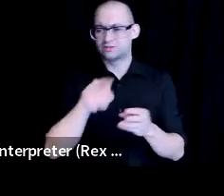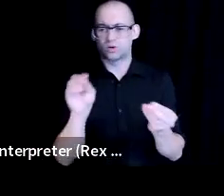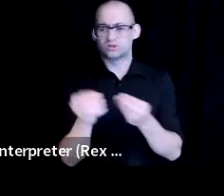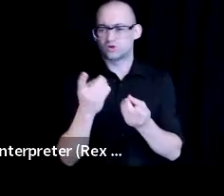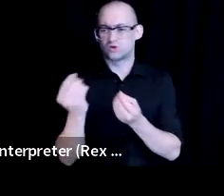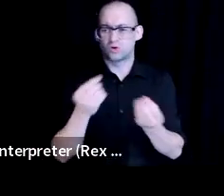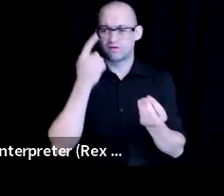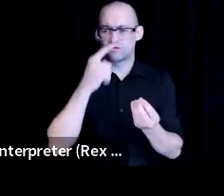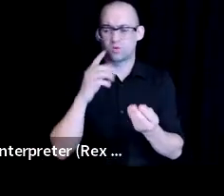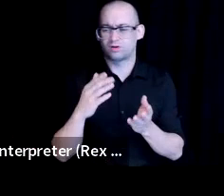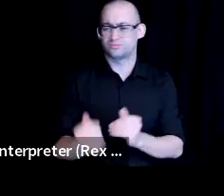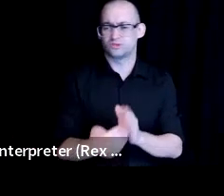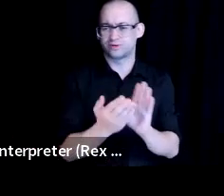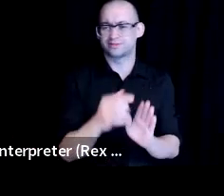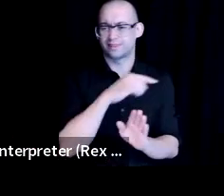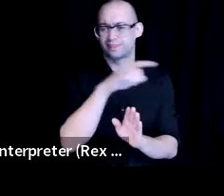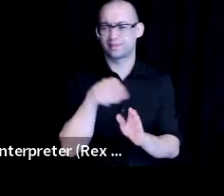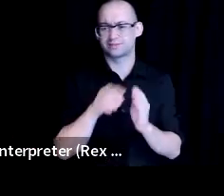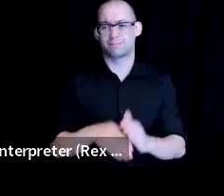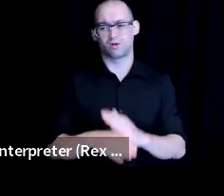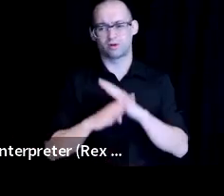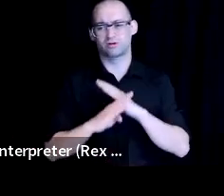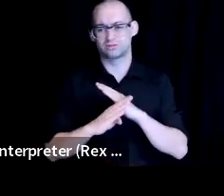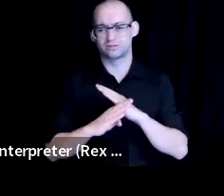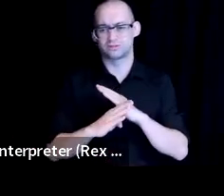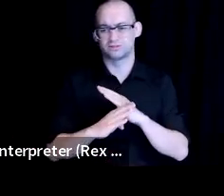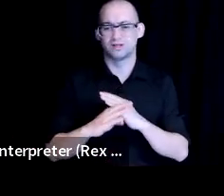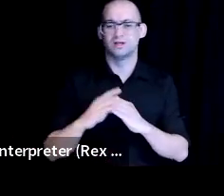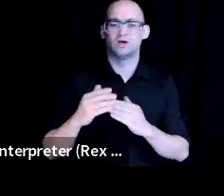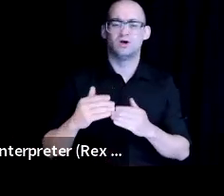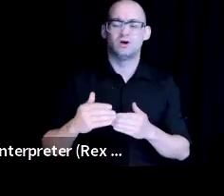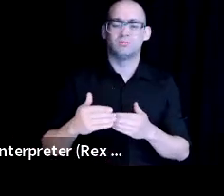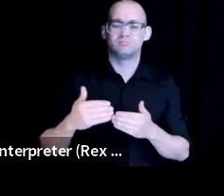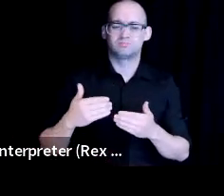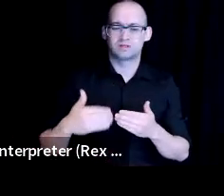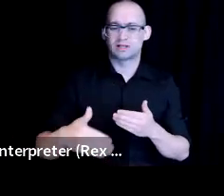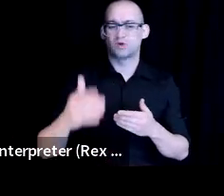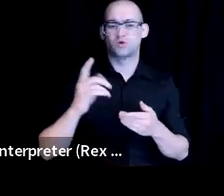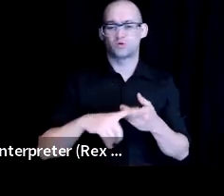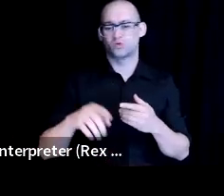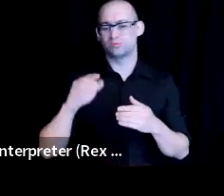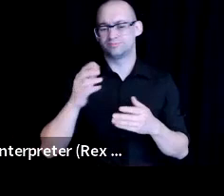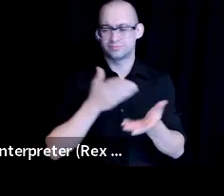Then we'll proceed to the interactive discussion about the lived experiences of those impacted